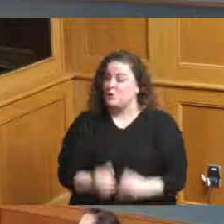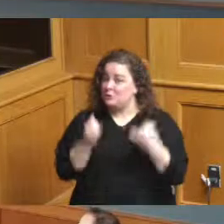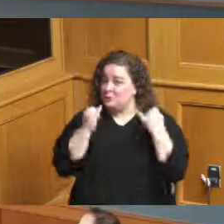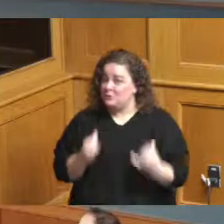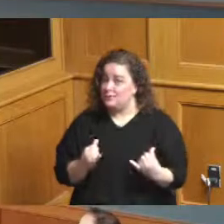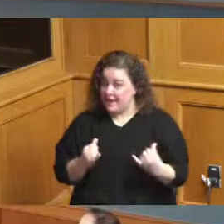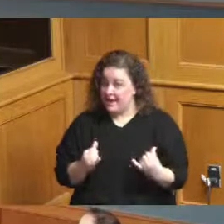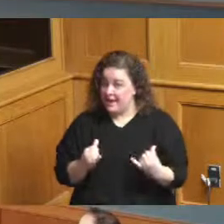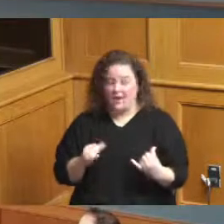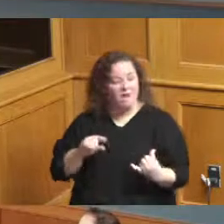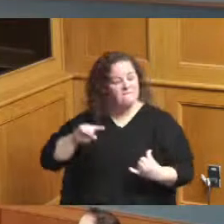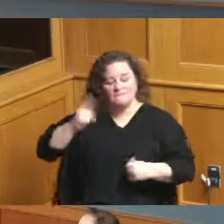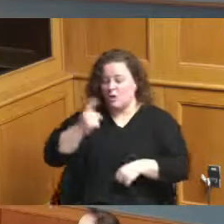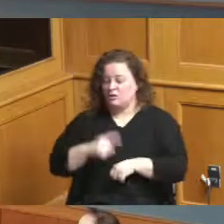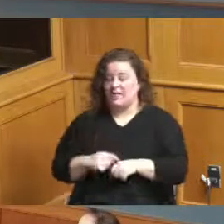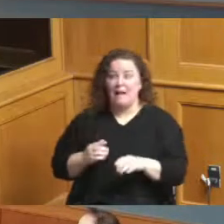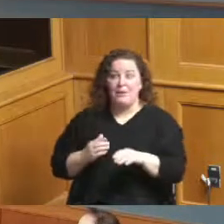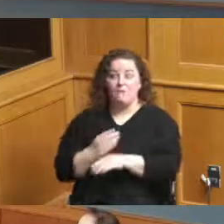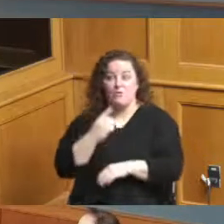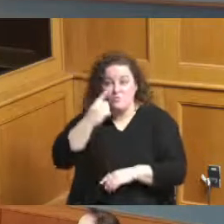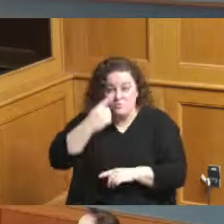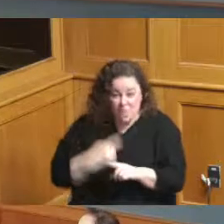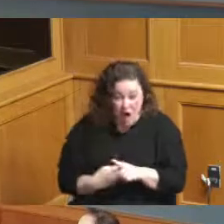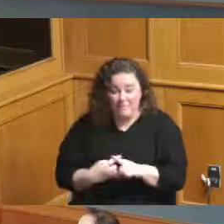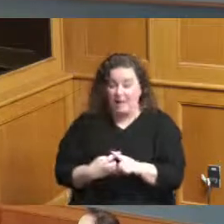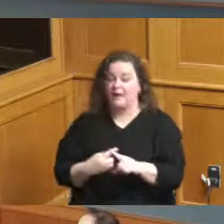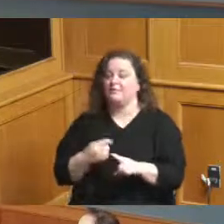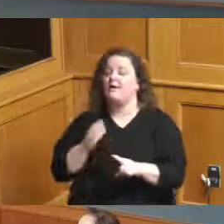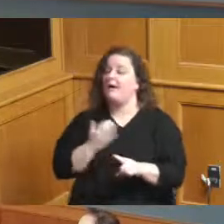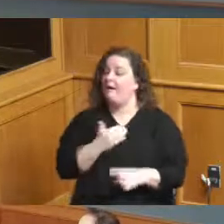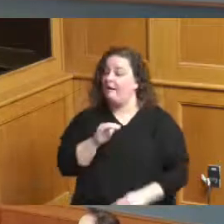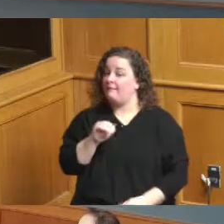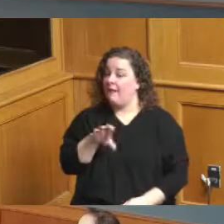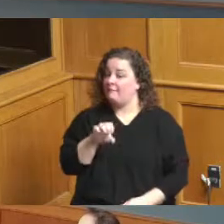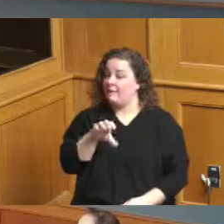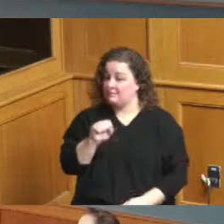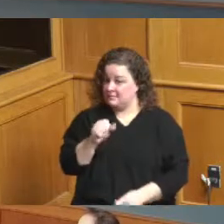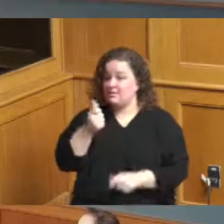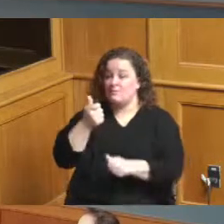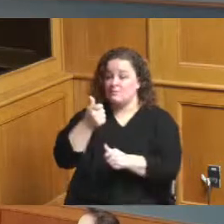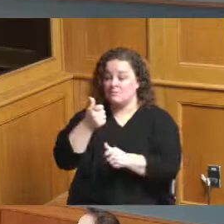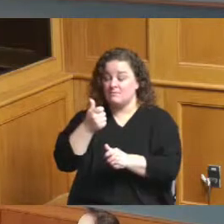than a month I'm able to say that our actual cases per active cases within Hamilton County